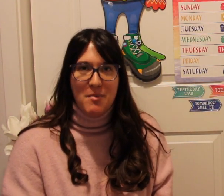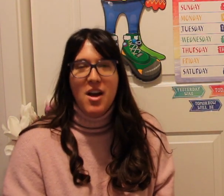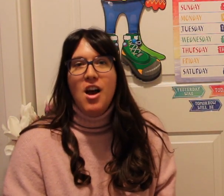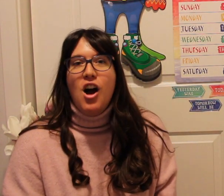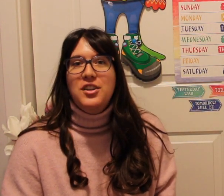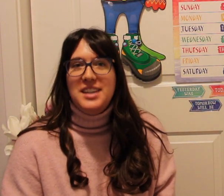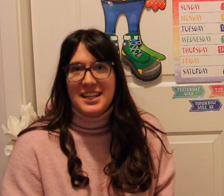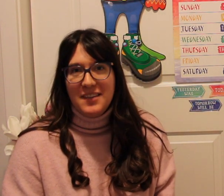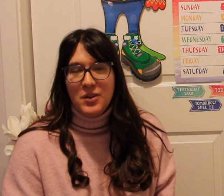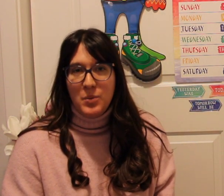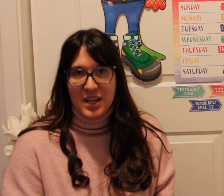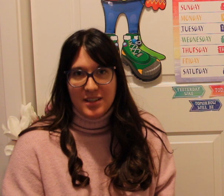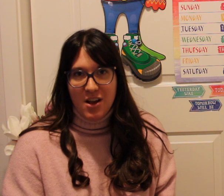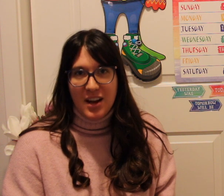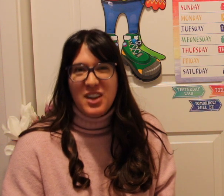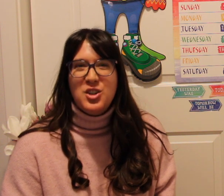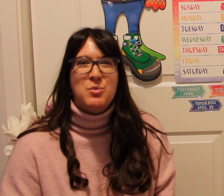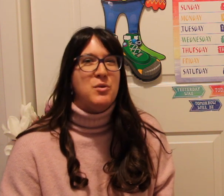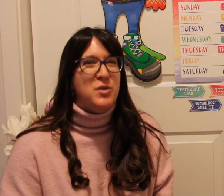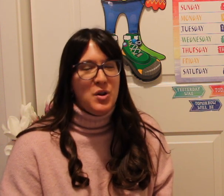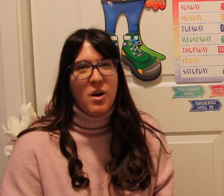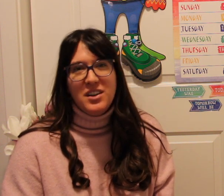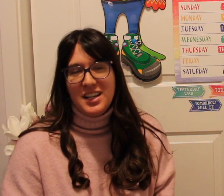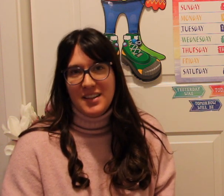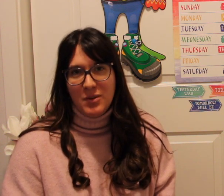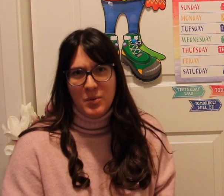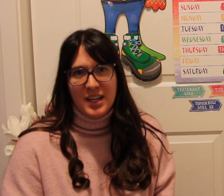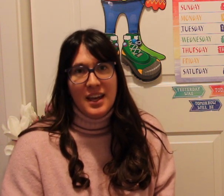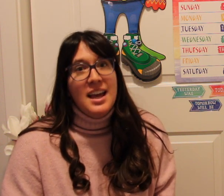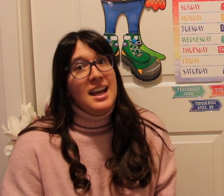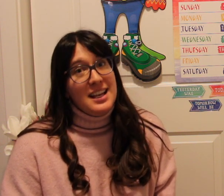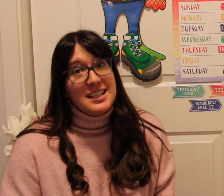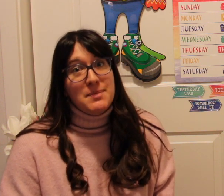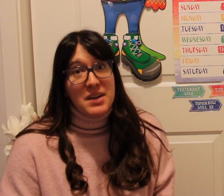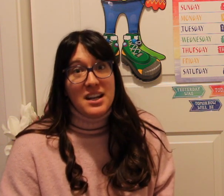our days of the week song and just review our days of the week as it's been